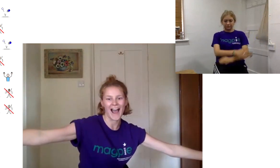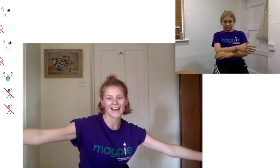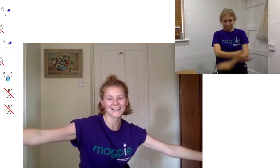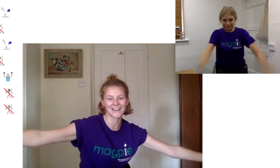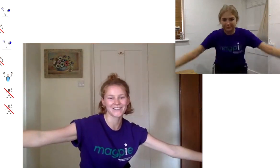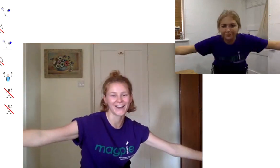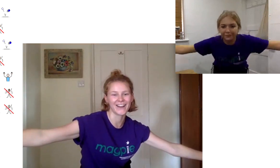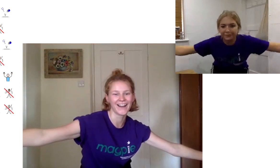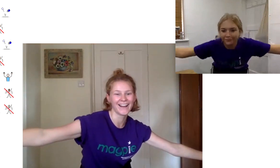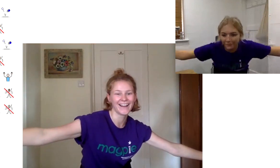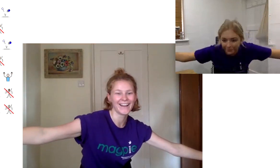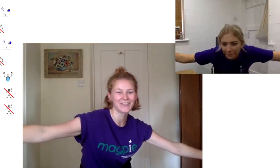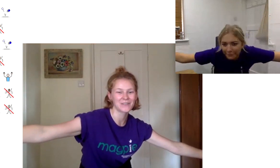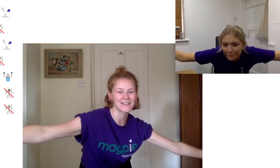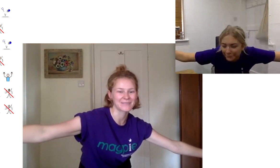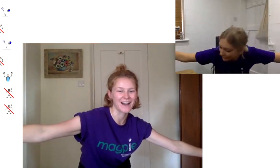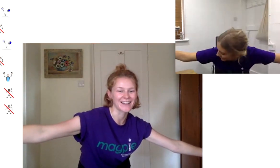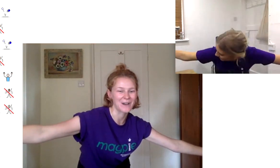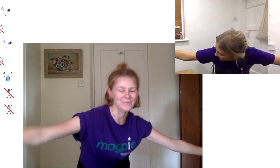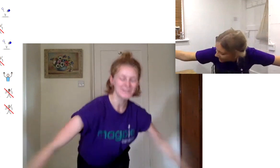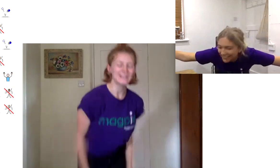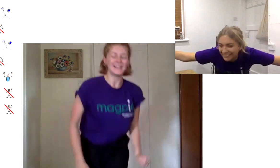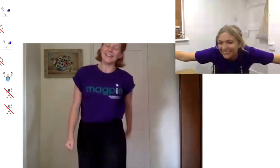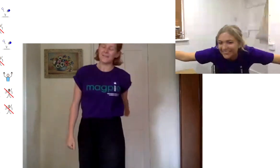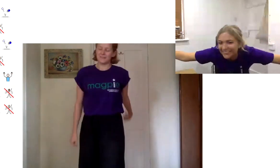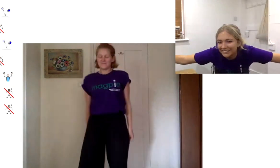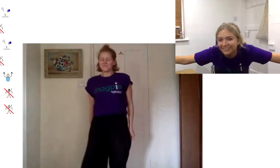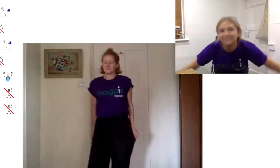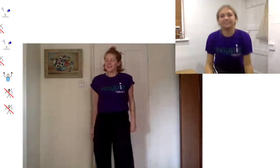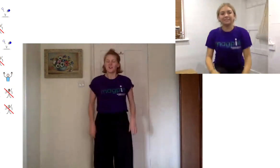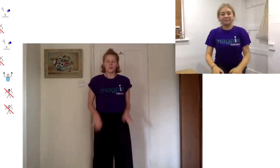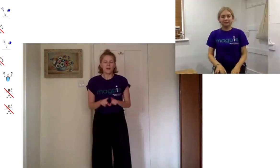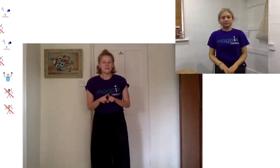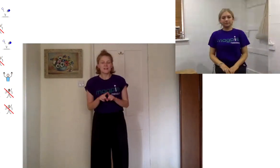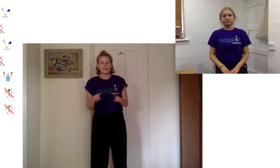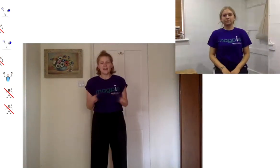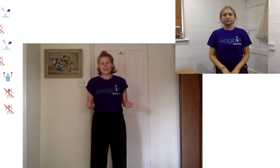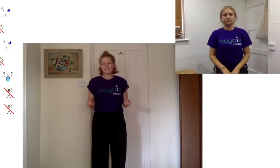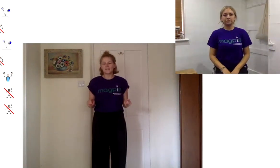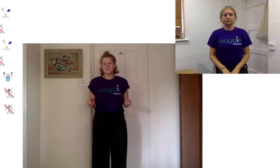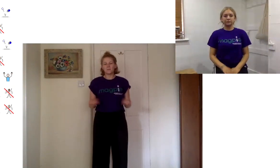as low as you can go with a big smile as well lovely your pose can be anything that you want